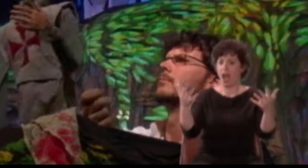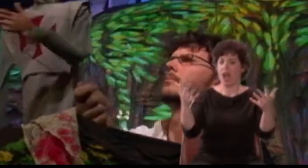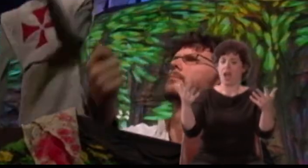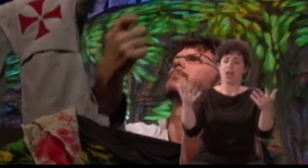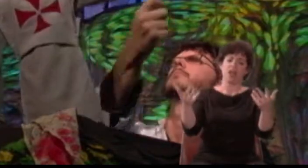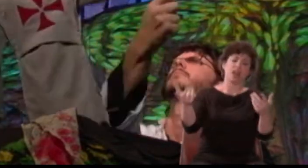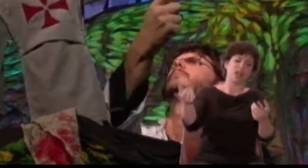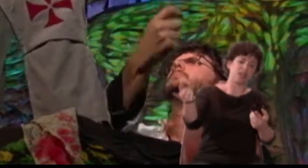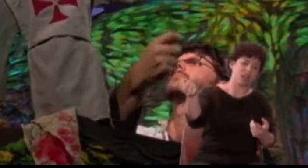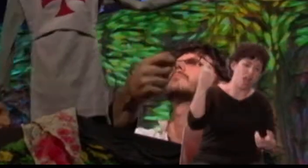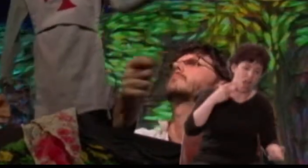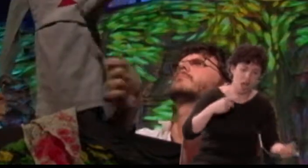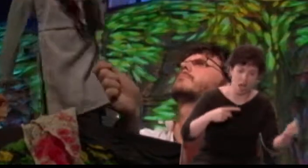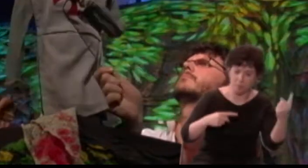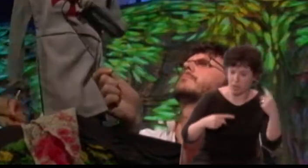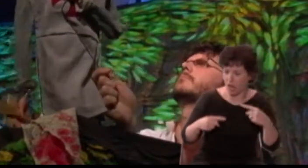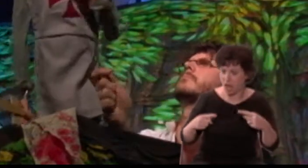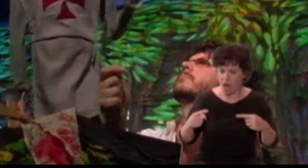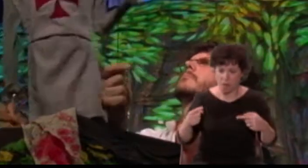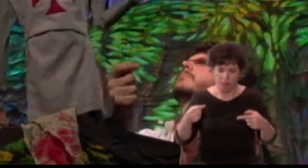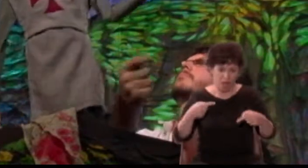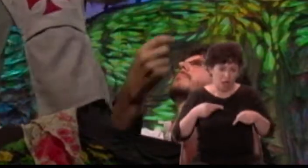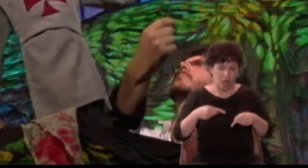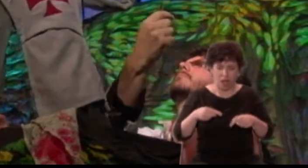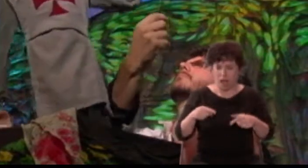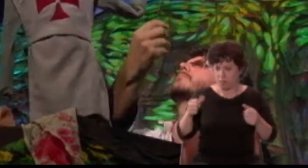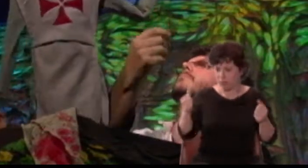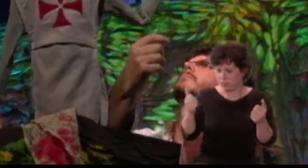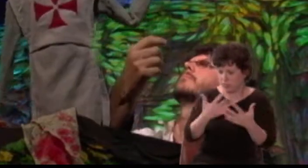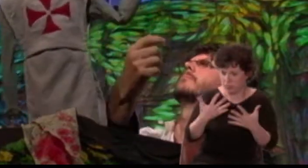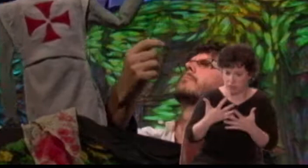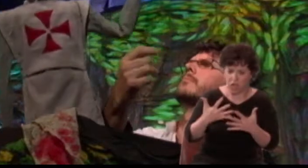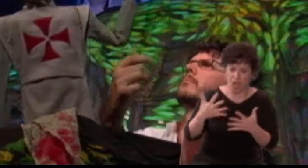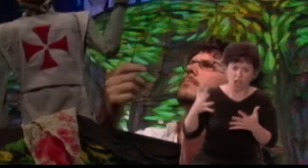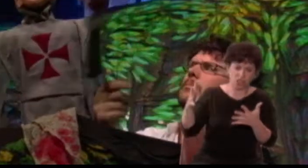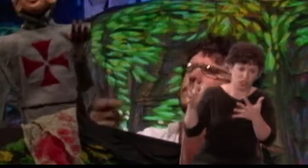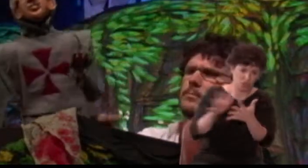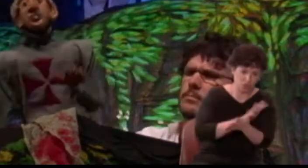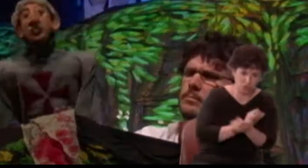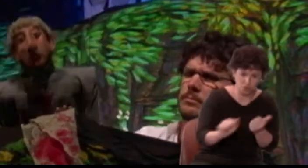quail, crush, conclude, and quell!